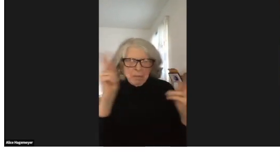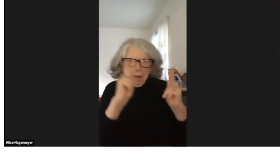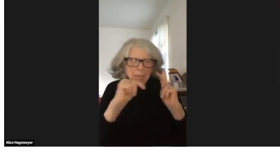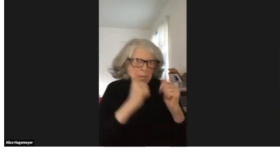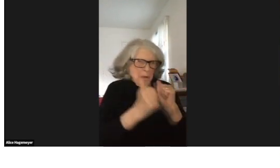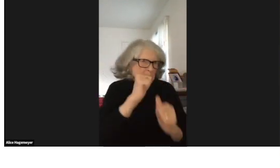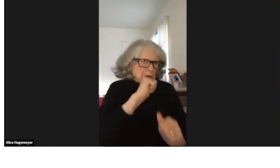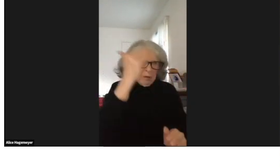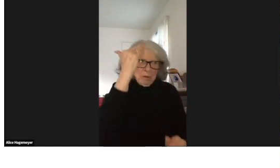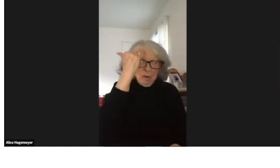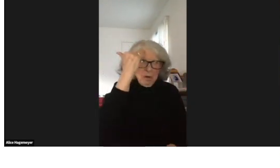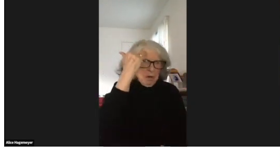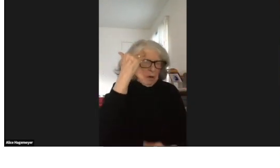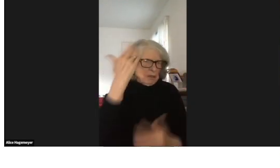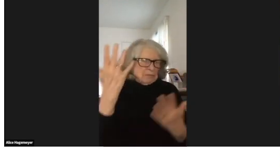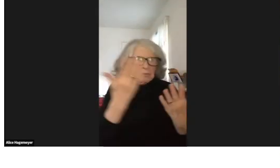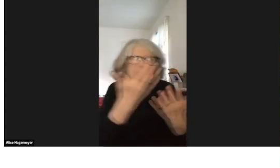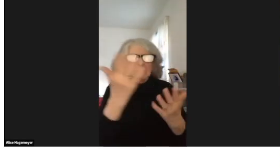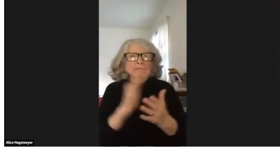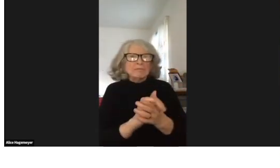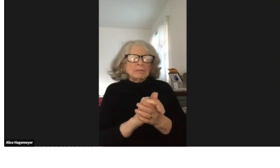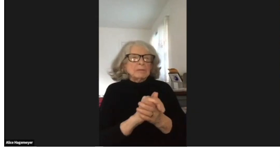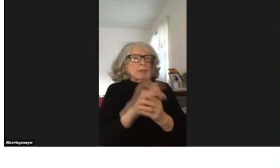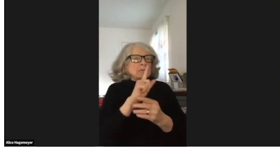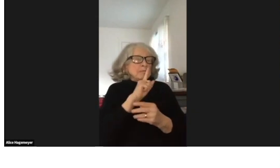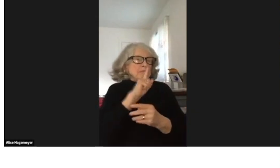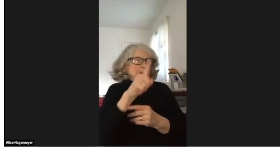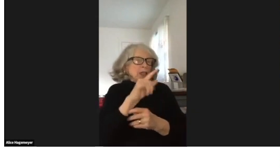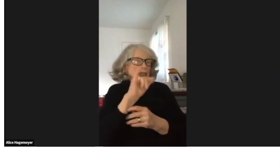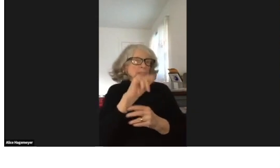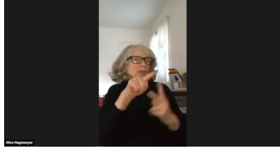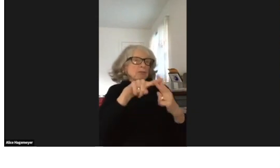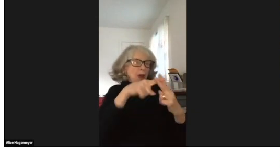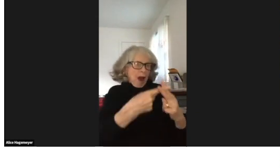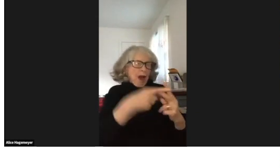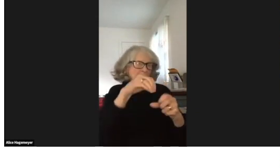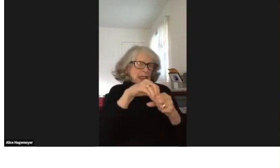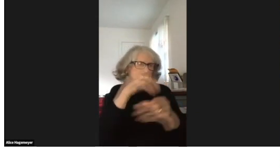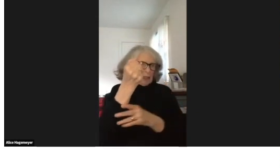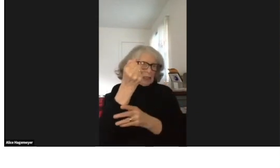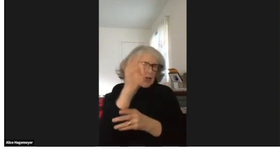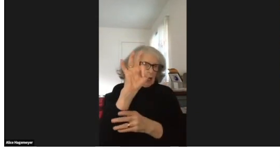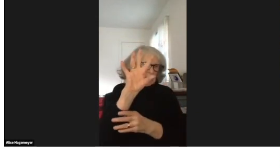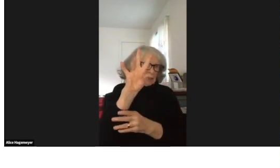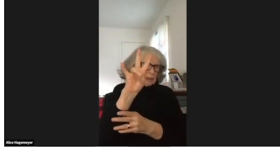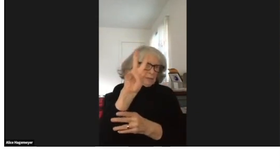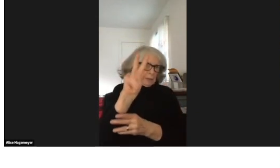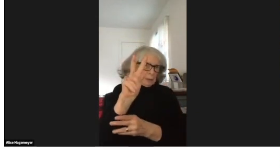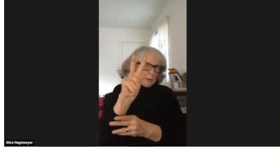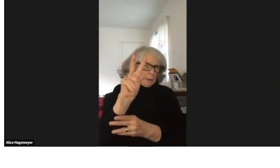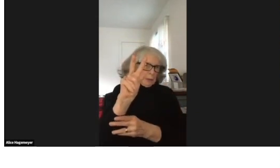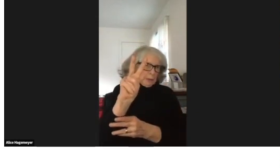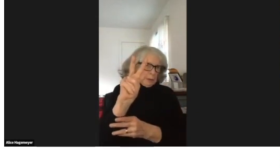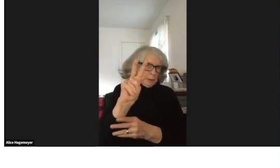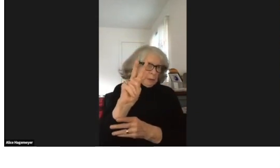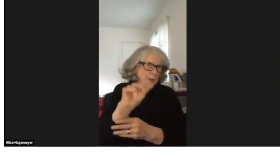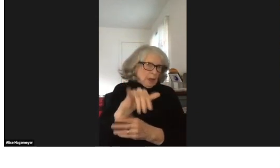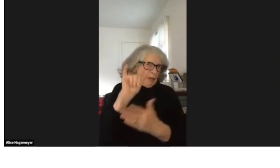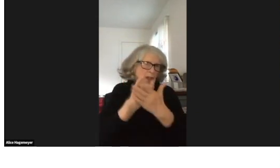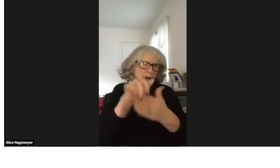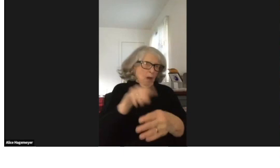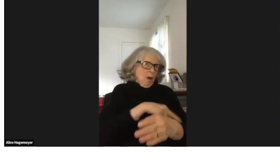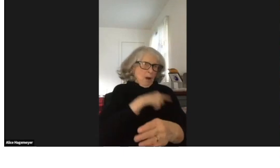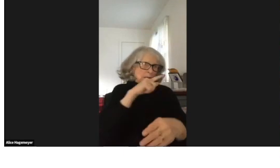You may not be familiar, most people aren't but Deaf History Month started in 1972.